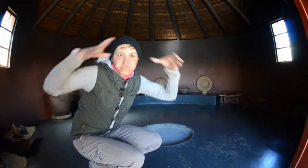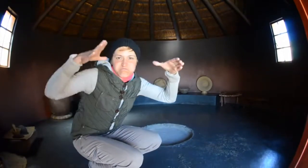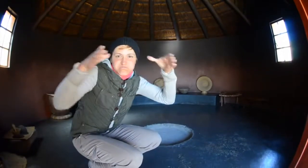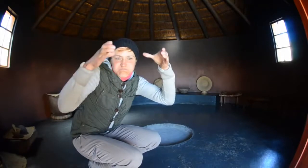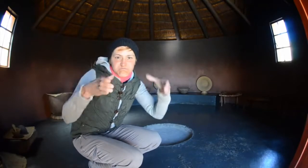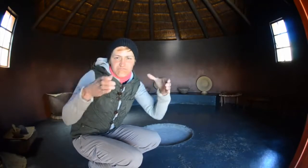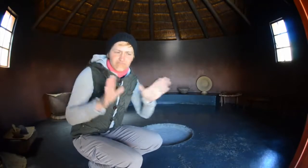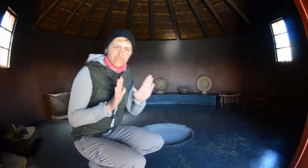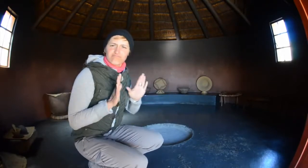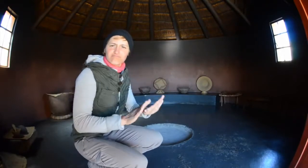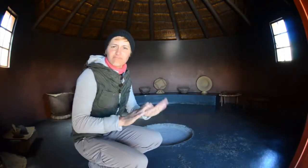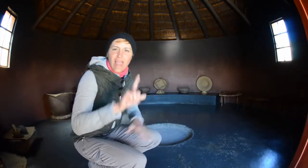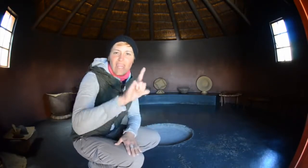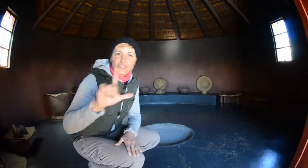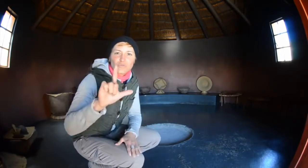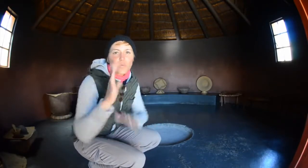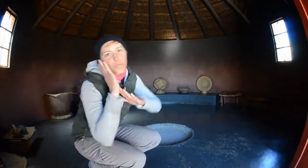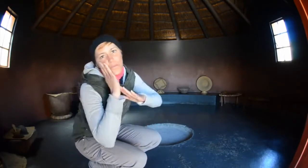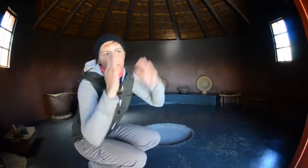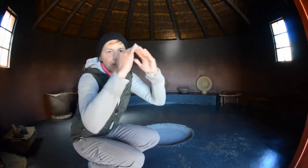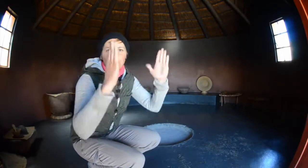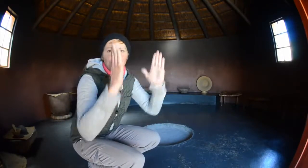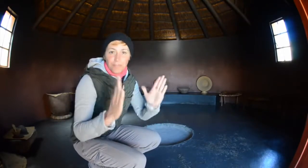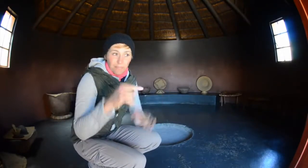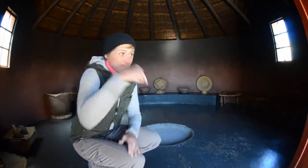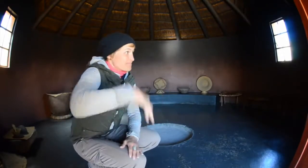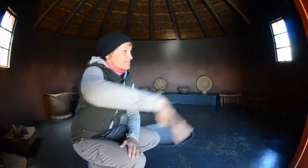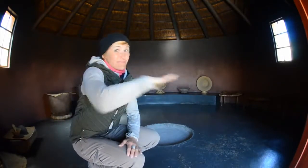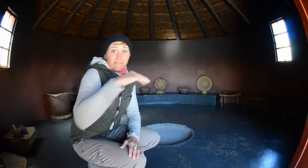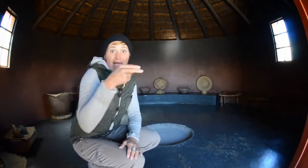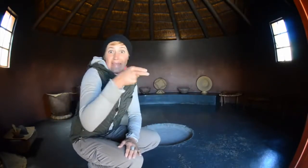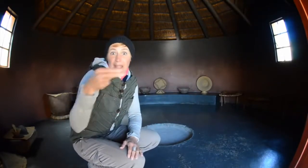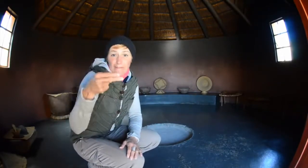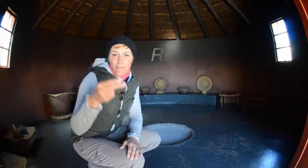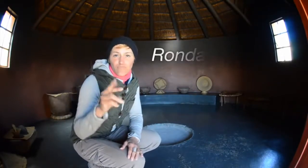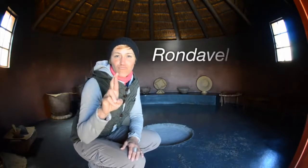This is where Basotho, the people of Lesotho live in.